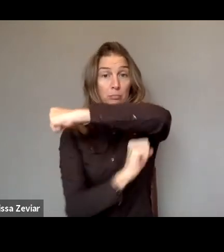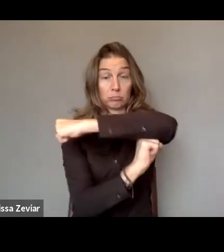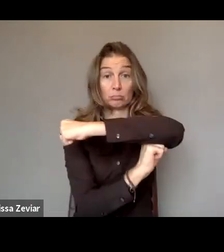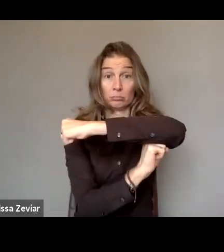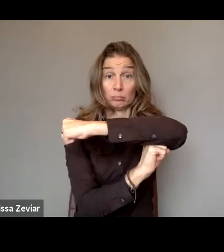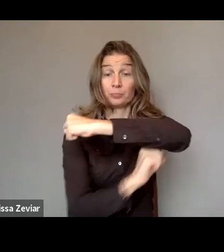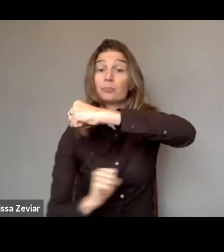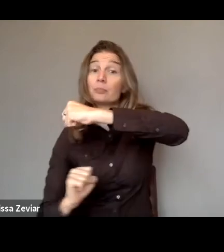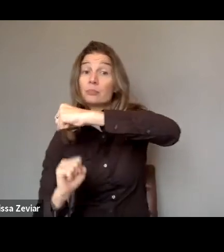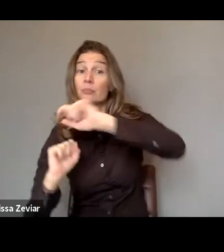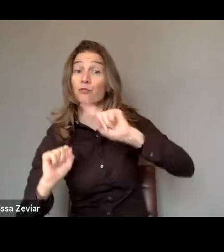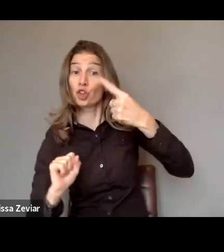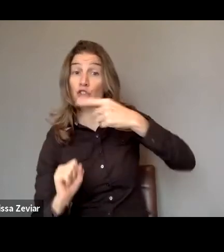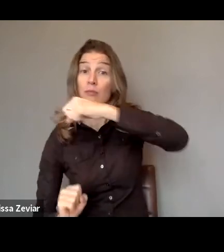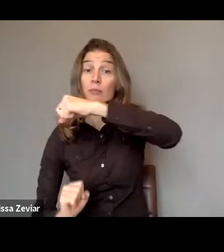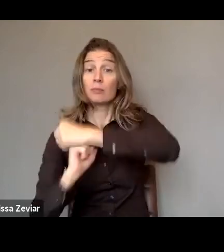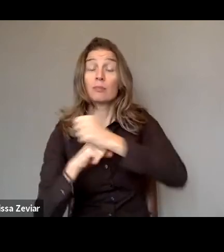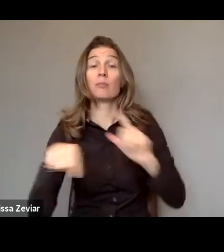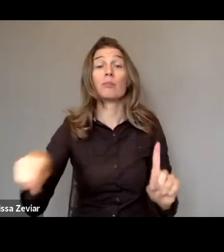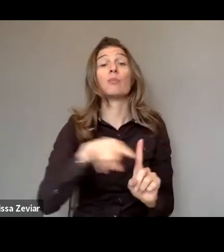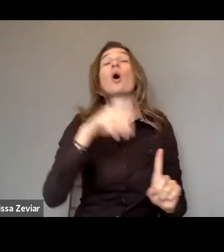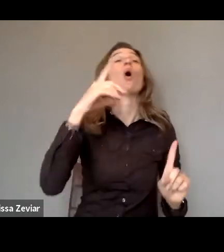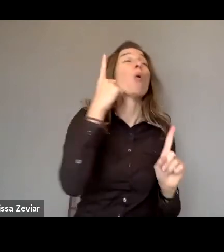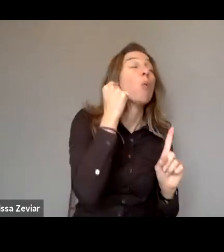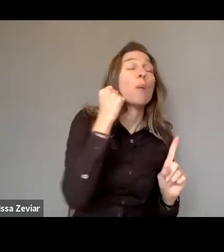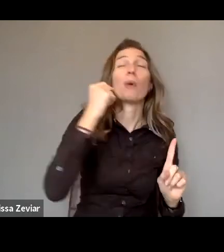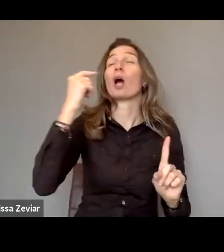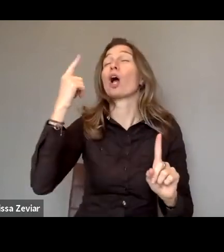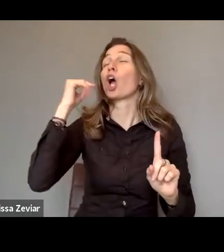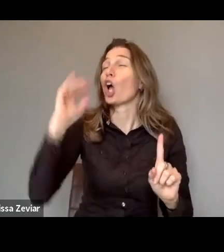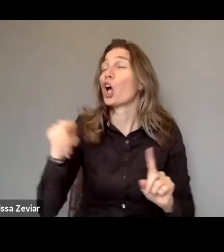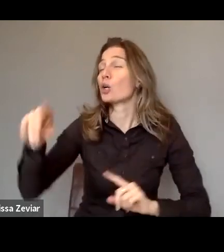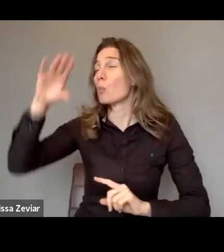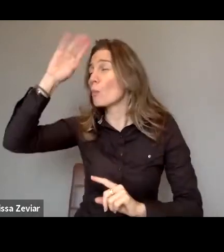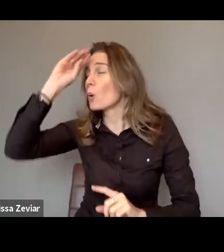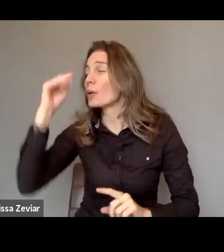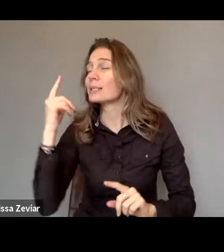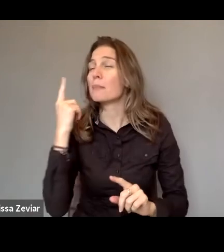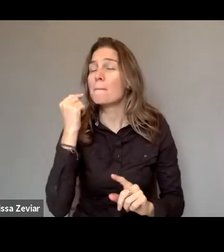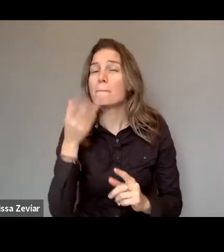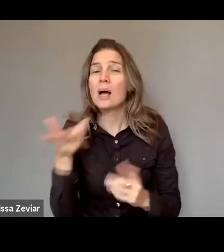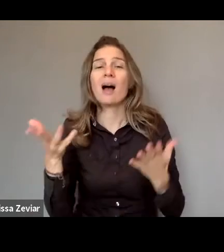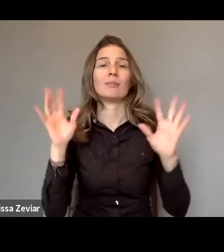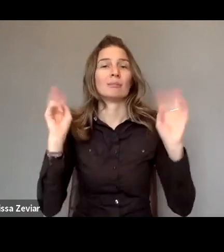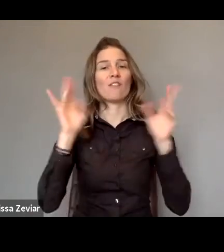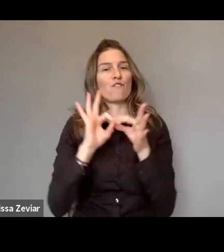that women and girls, boys and men and other diversity are free. And free from violence.